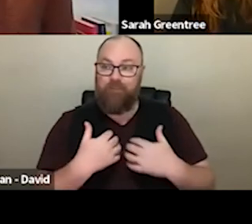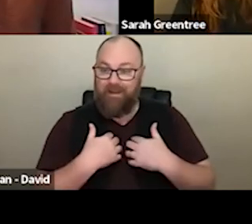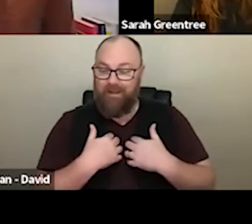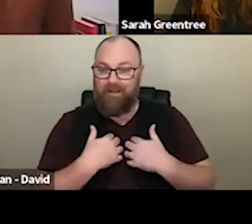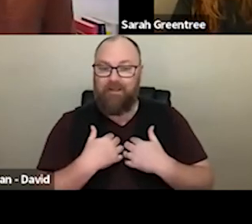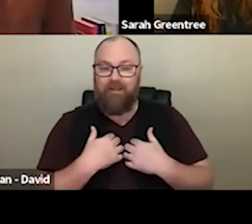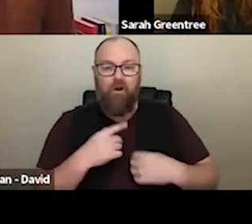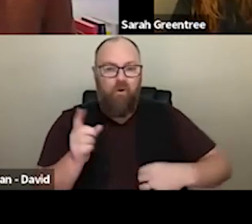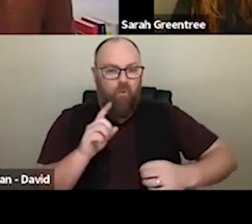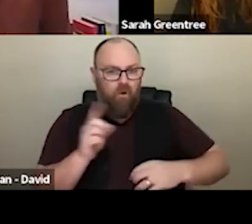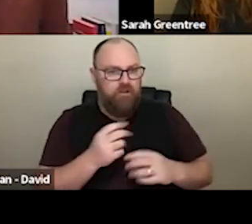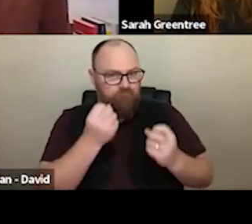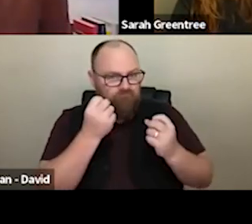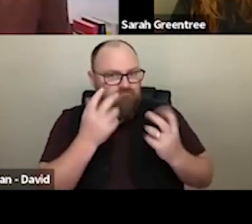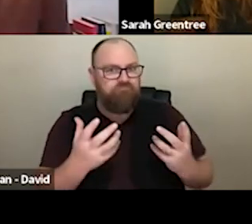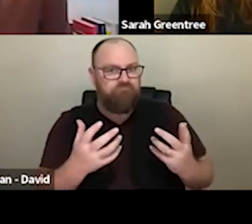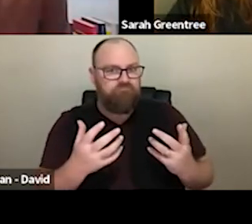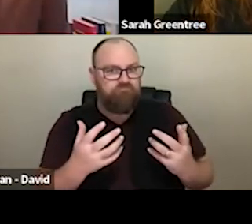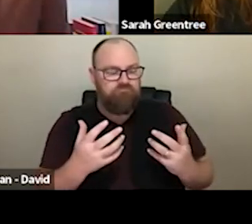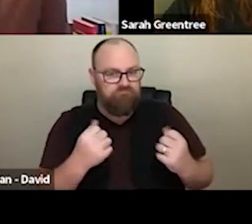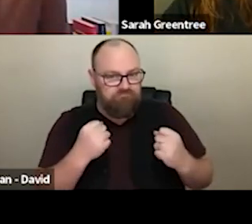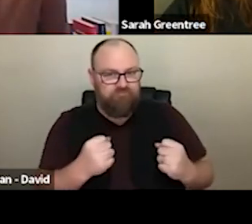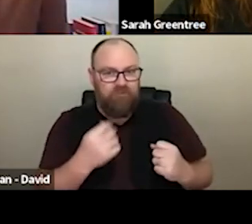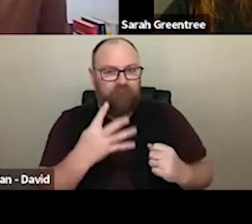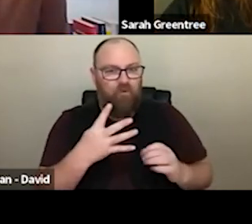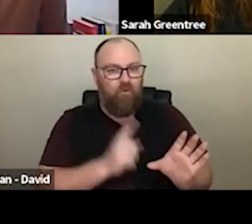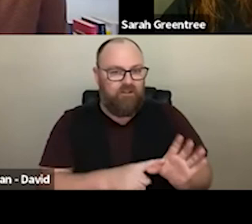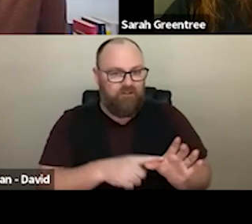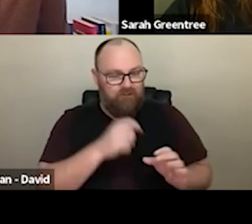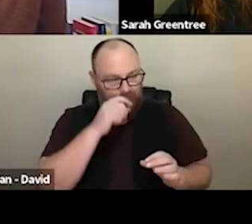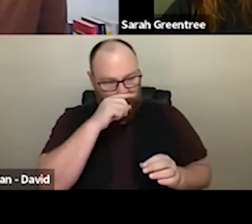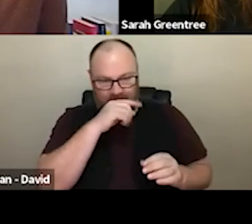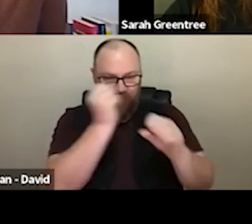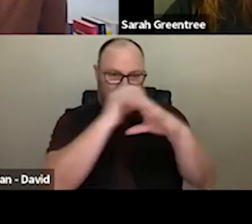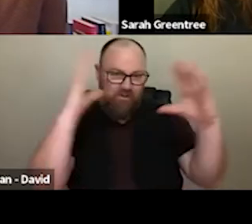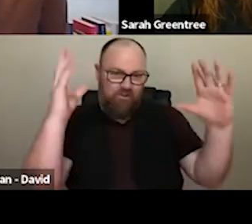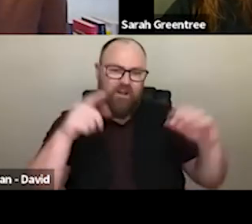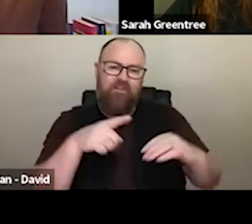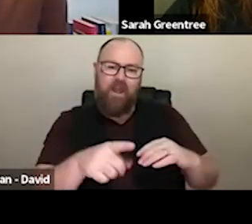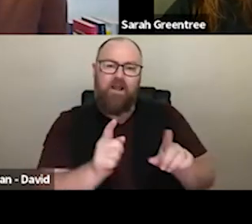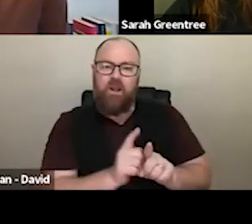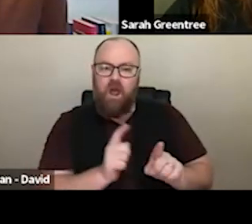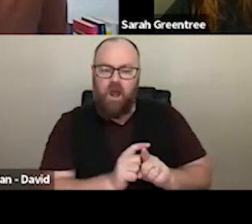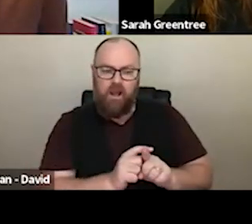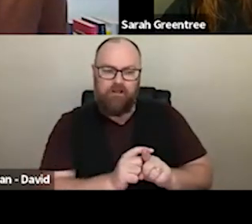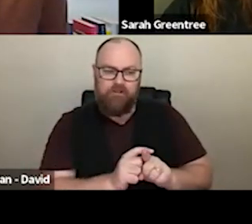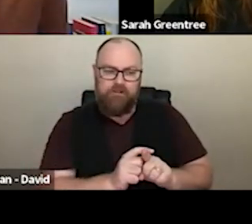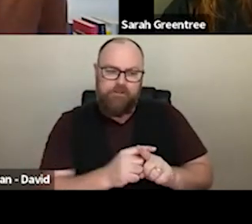vision is I guess setting up why the organisation exists